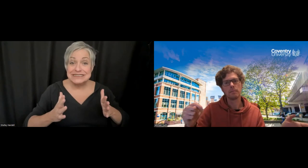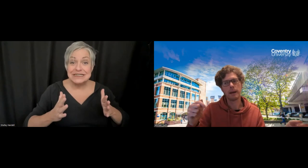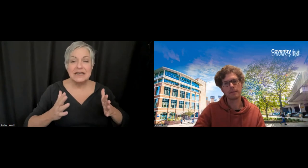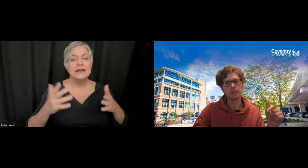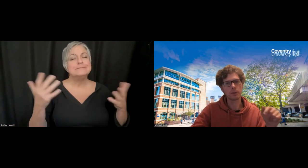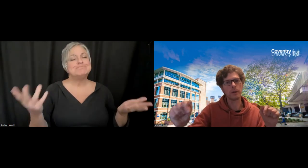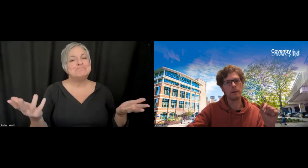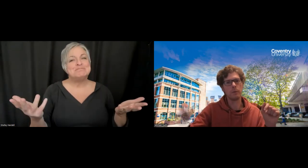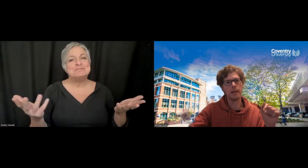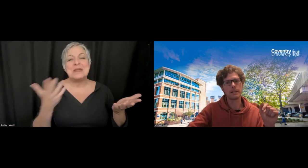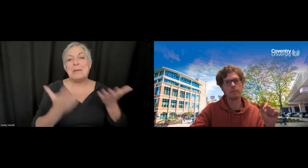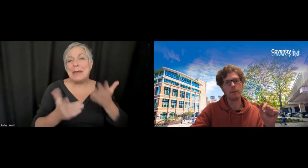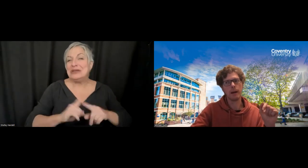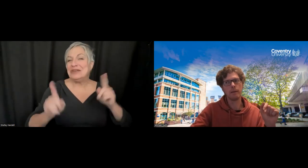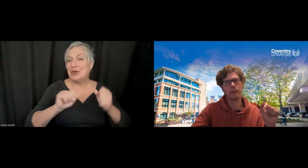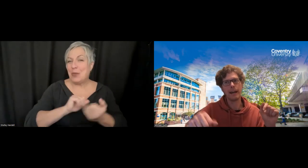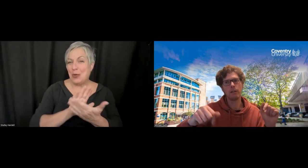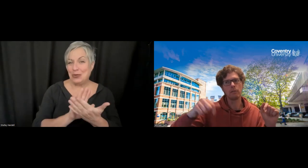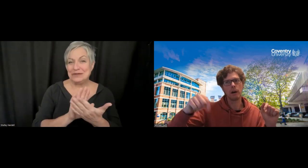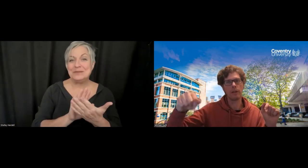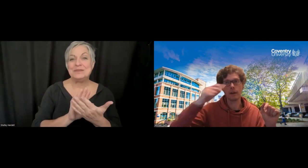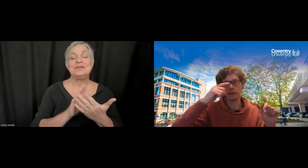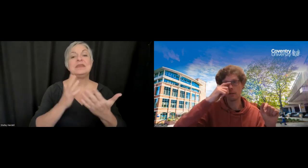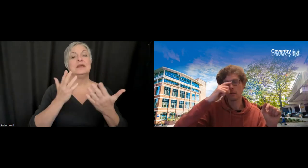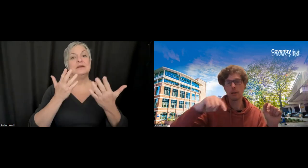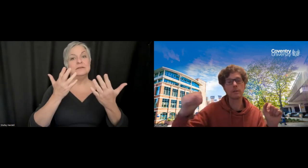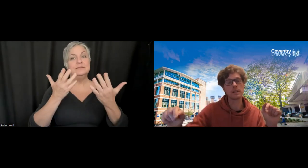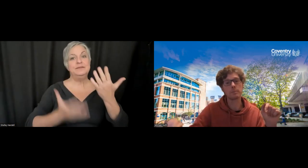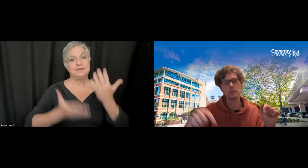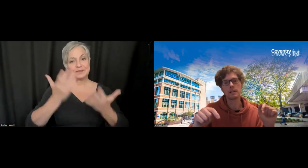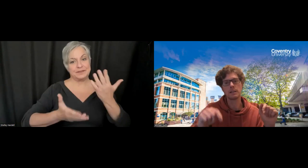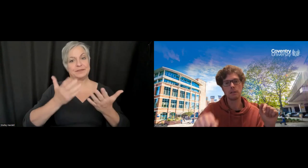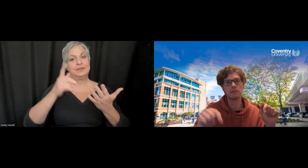perhaps we also need to allow other users the opportunity to